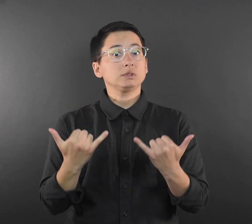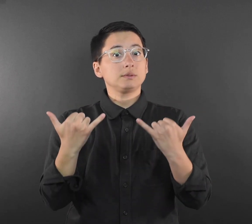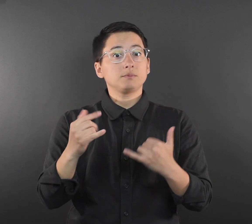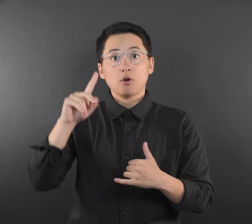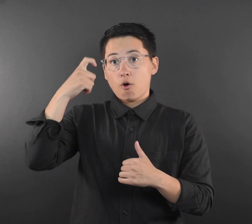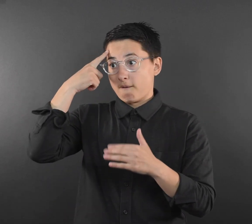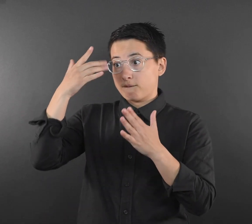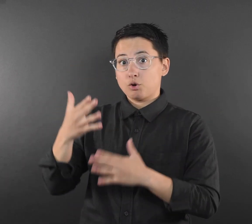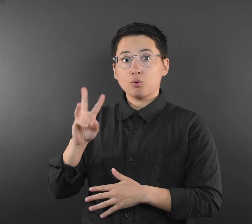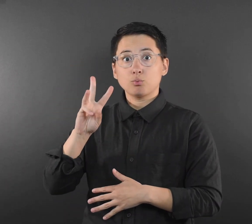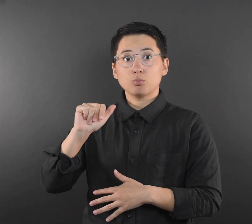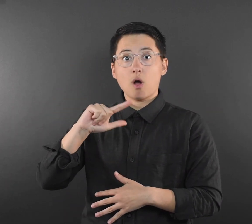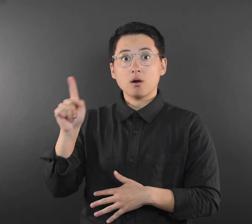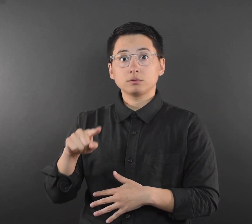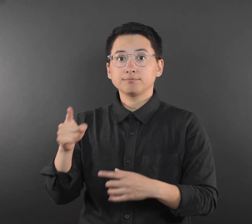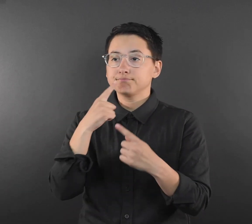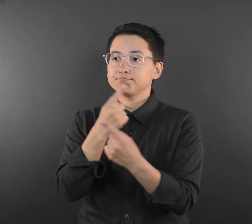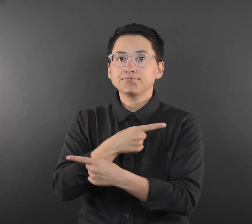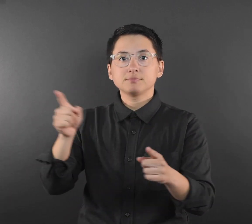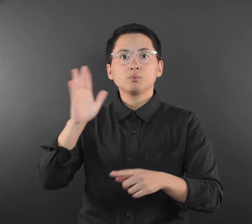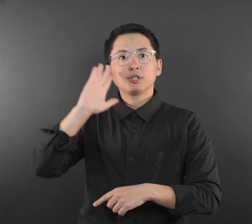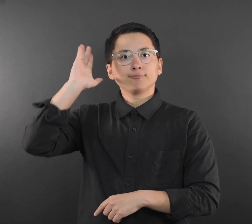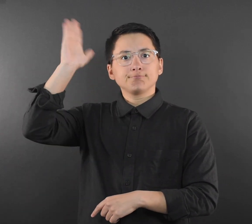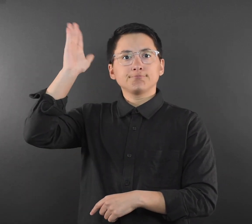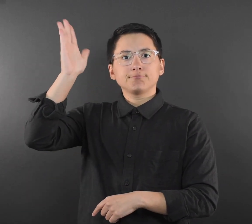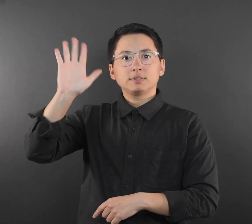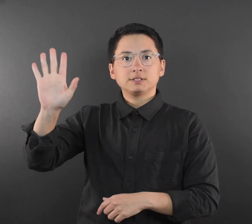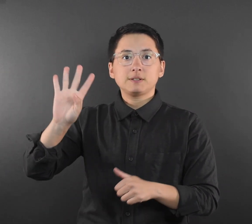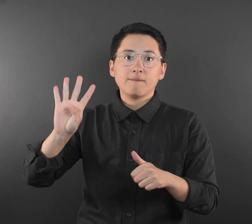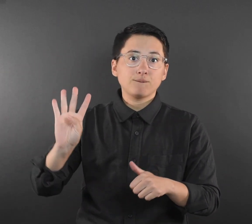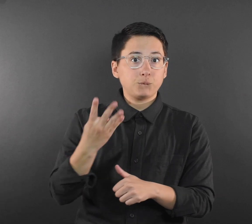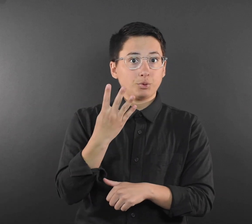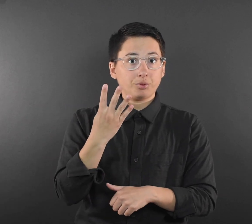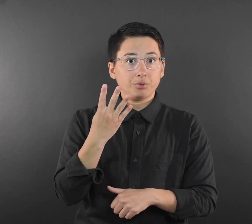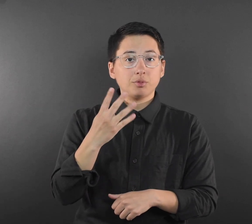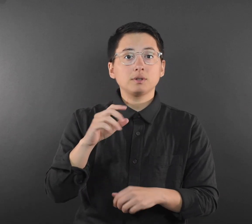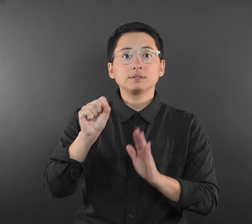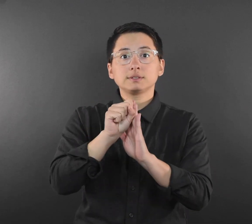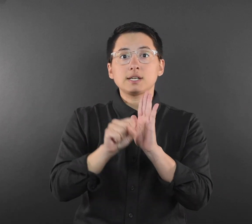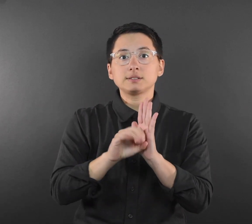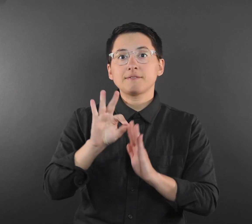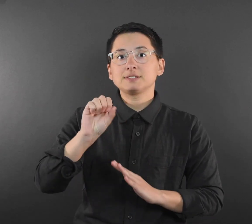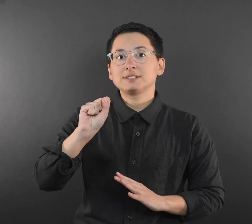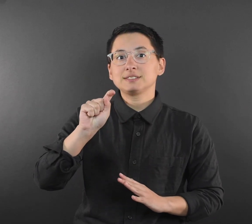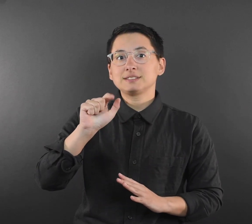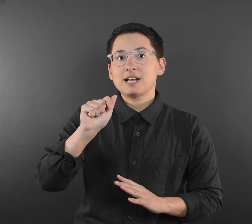Today, Governor Walz announced he will deliver his fourth State of the State Address to a joint